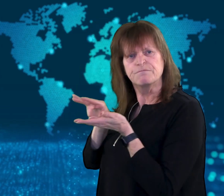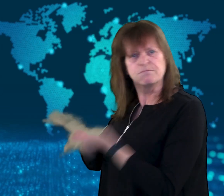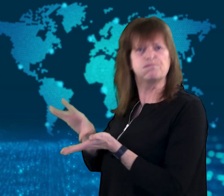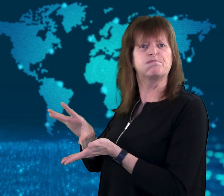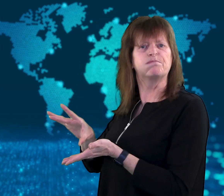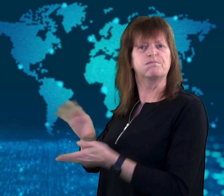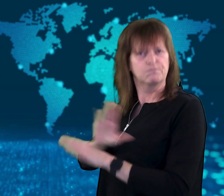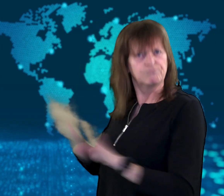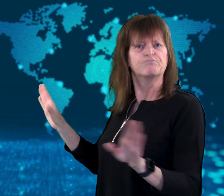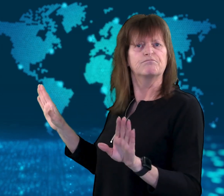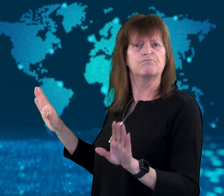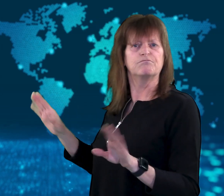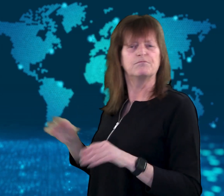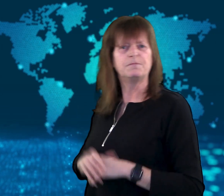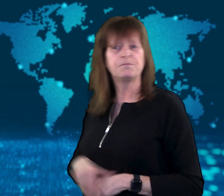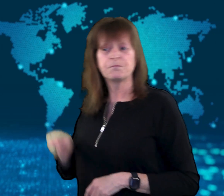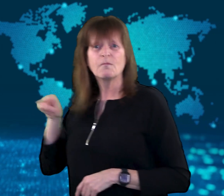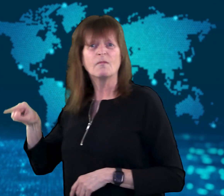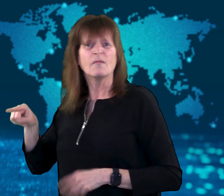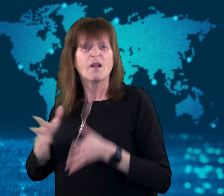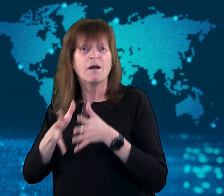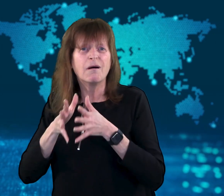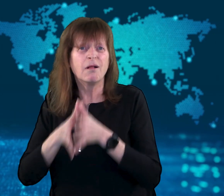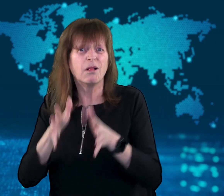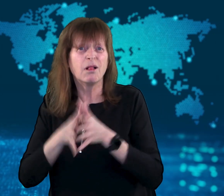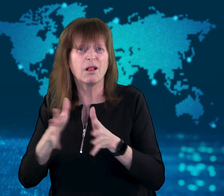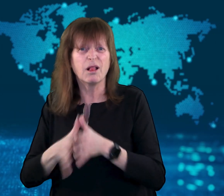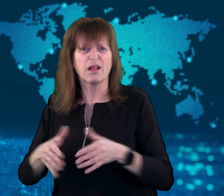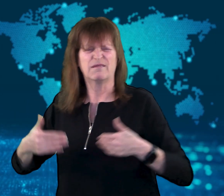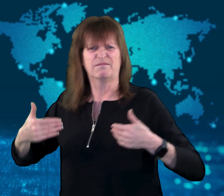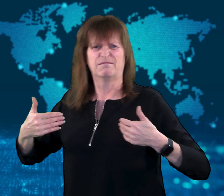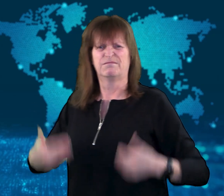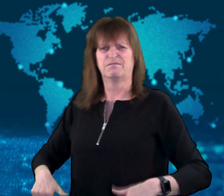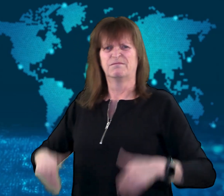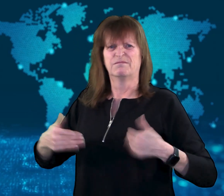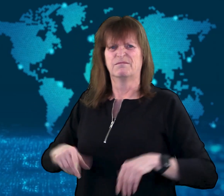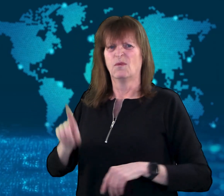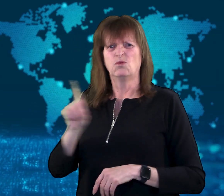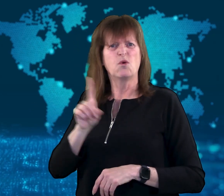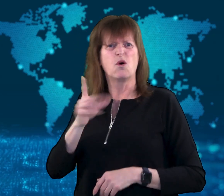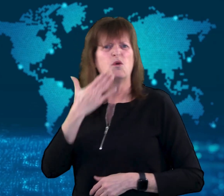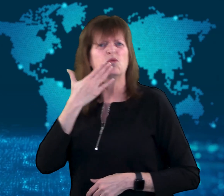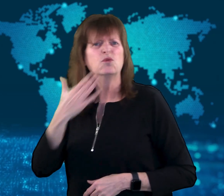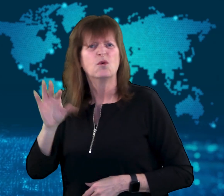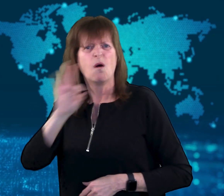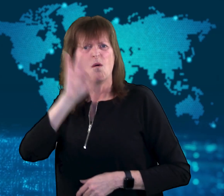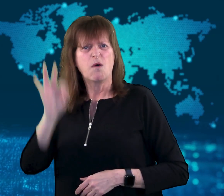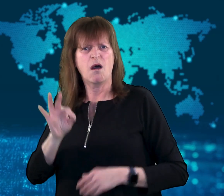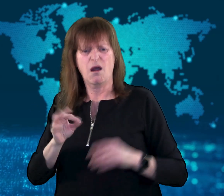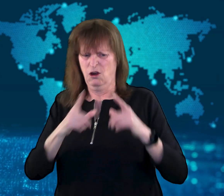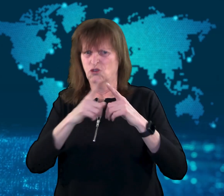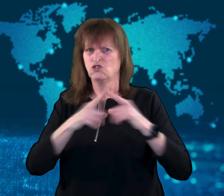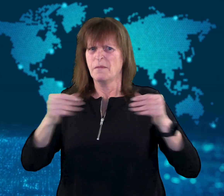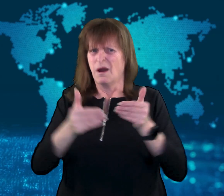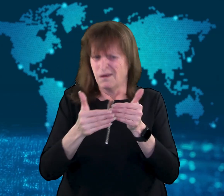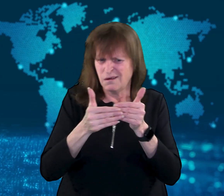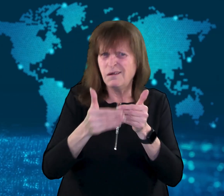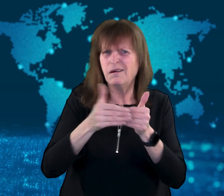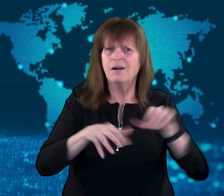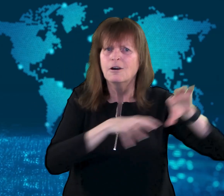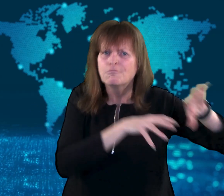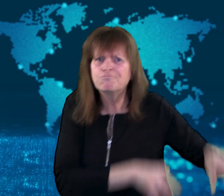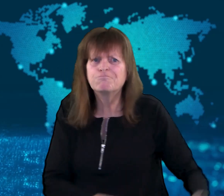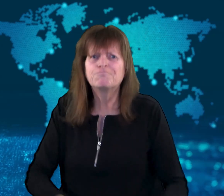His comments were poorly timed since Japan is soon to host the leaders of